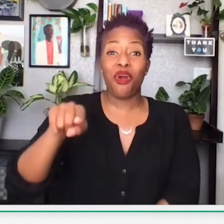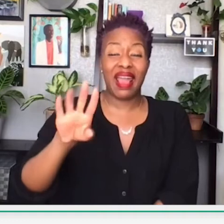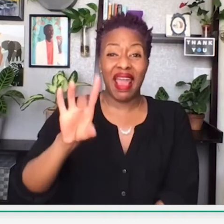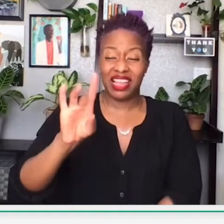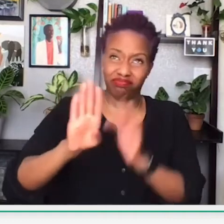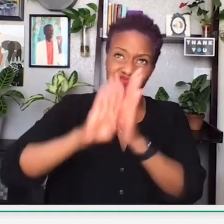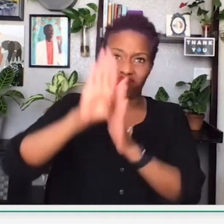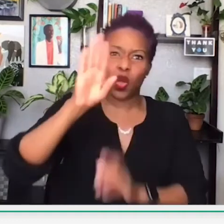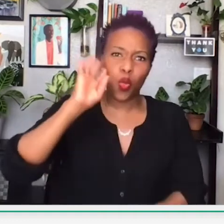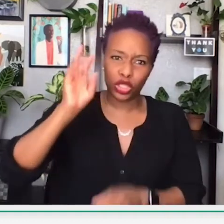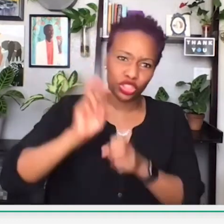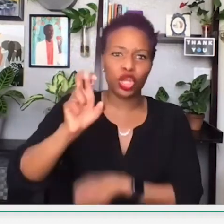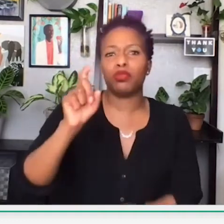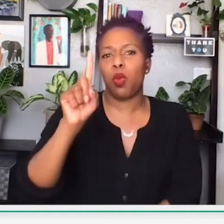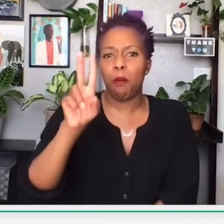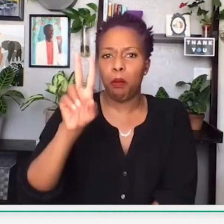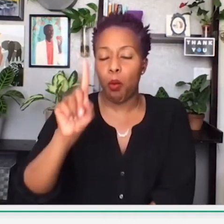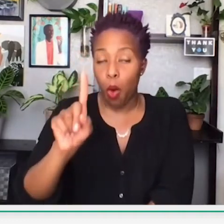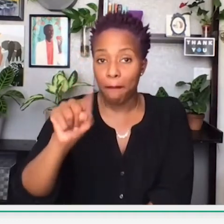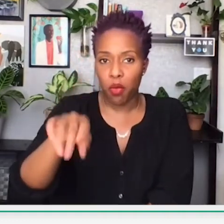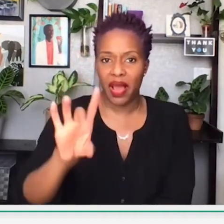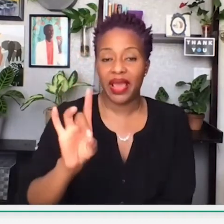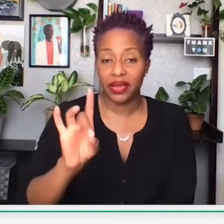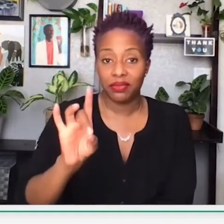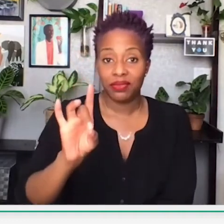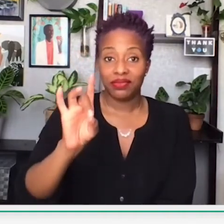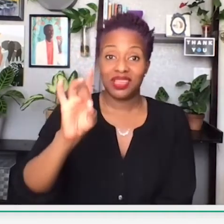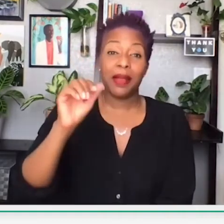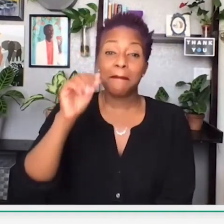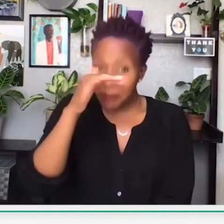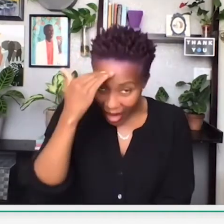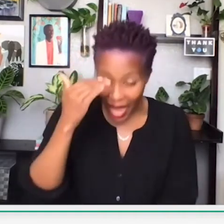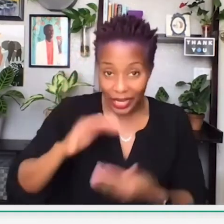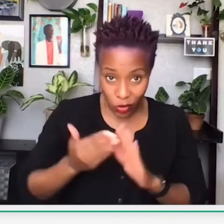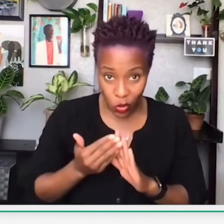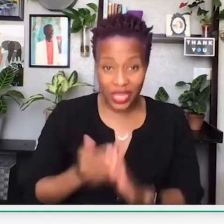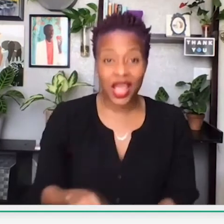This number is from 2019. But by 2024, it's projected to grow to $1.8